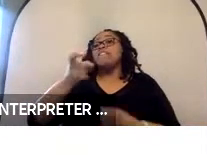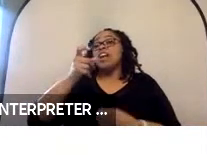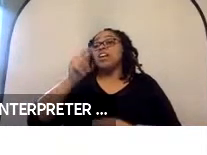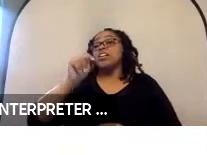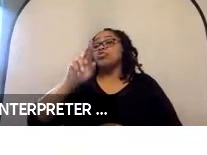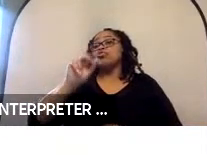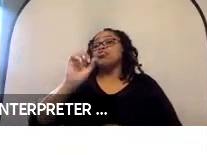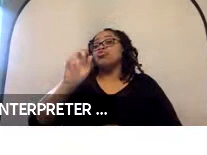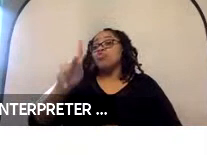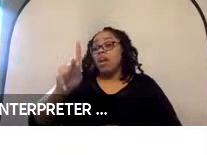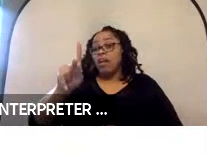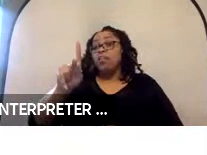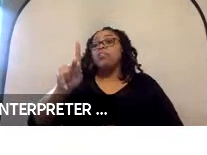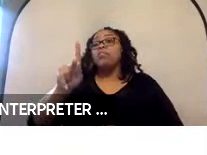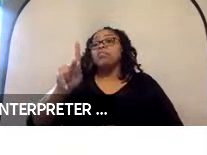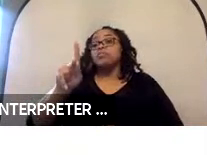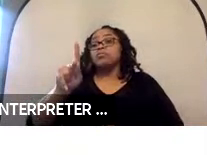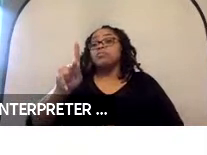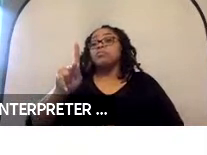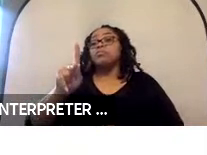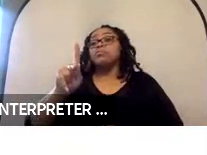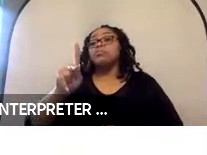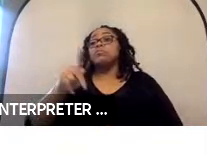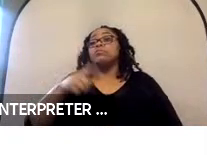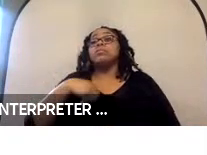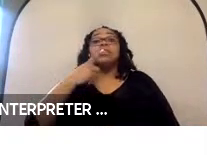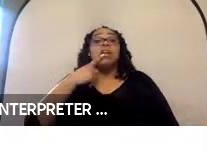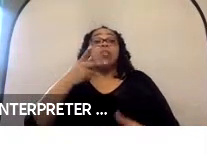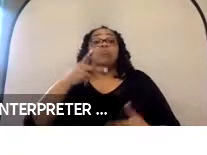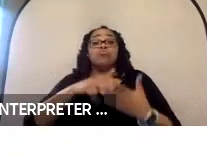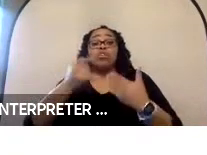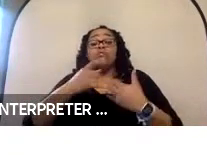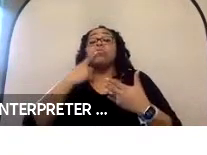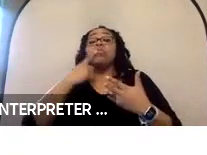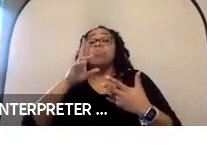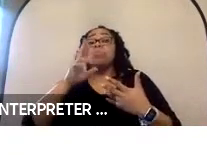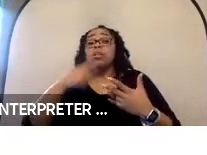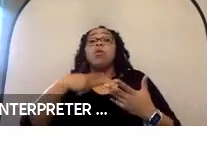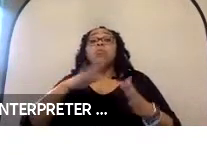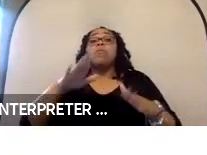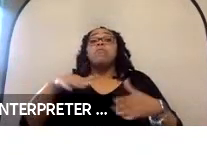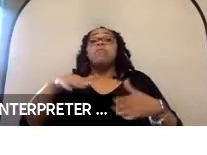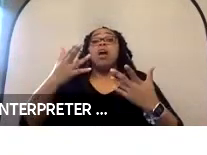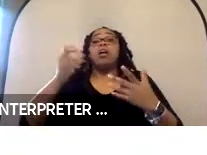that has platooning buses and also we’re providing the capability that we have referred